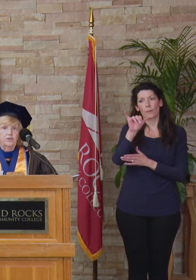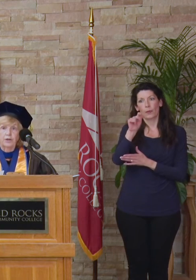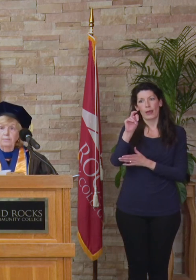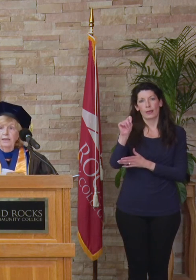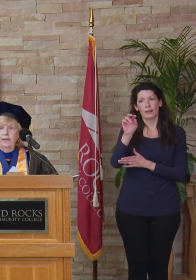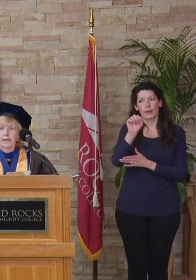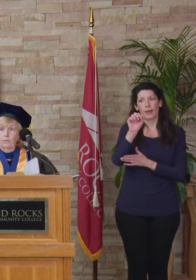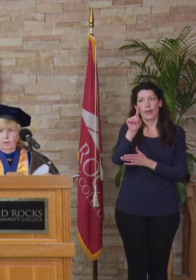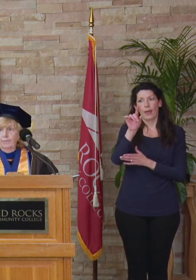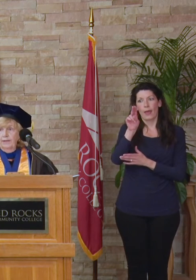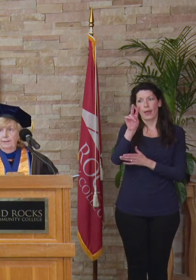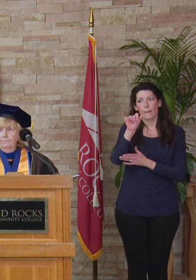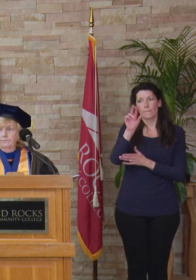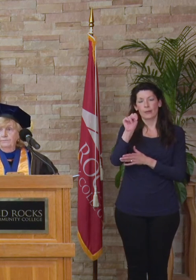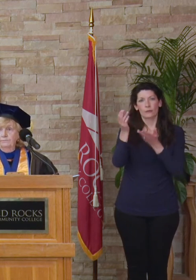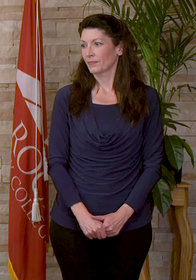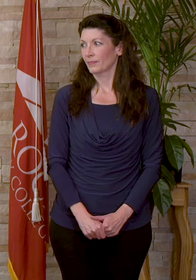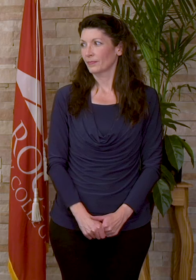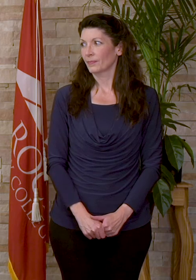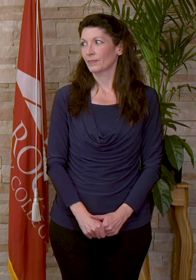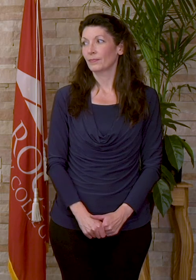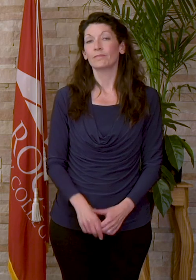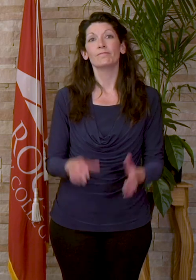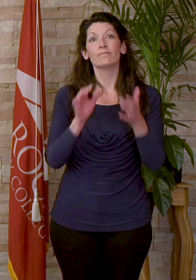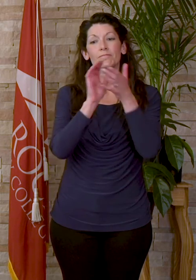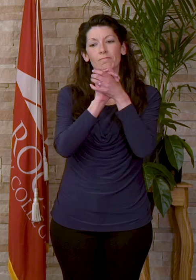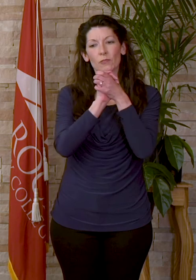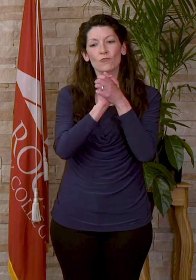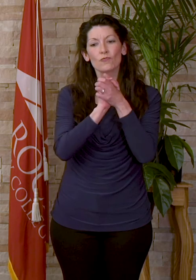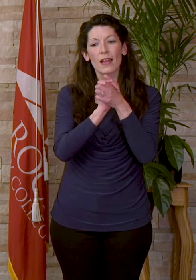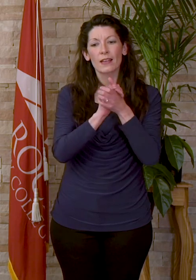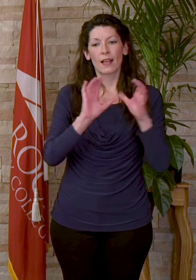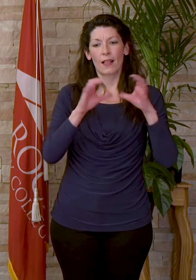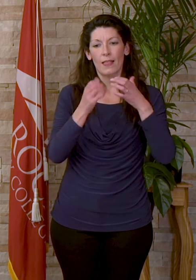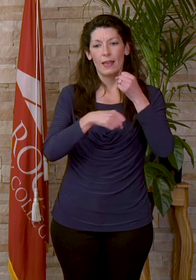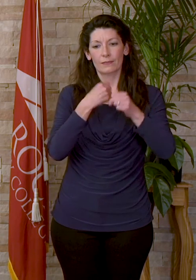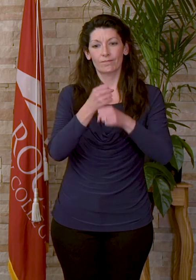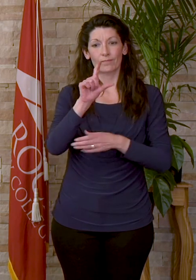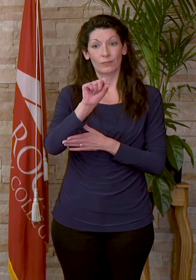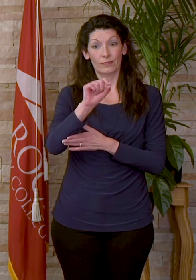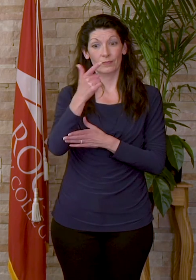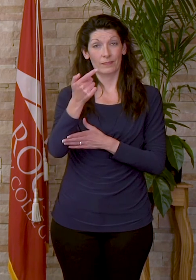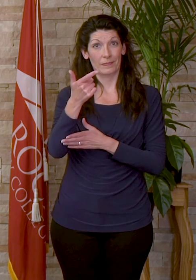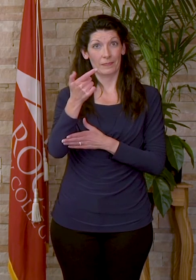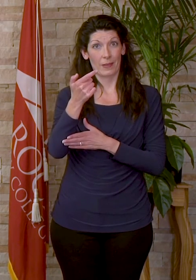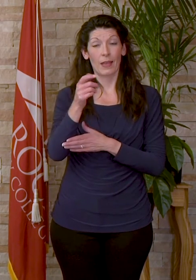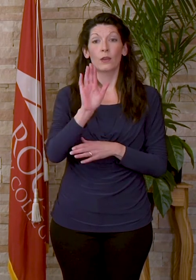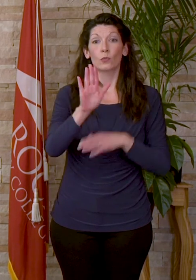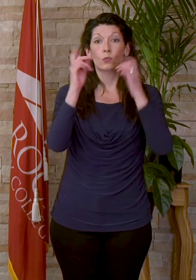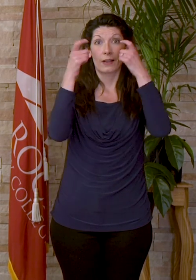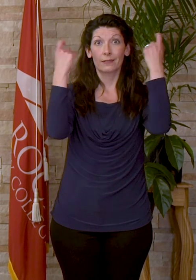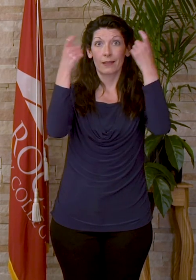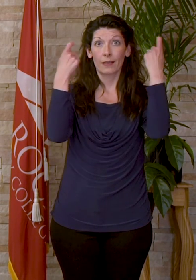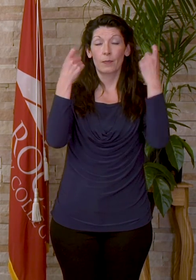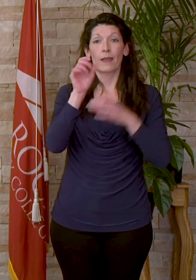join me in welcoming them. Well, congratulations class of 2021! You are celebrating the 51st